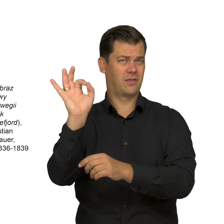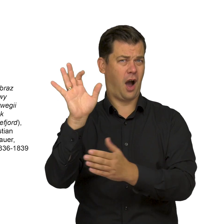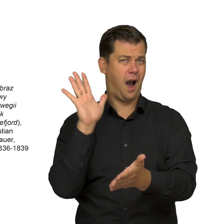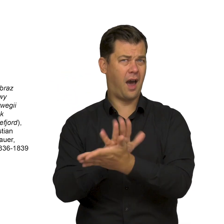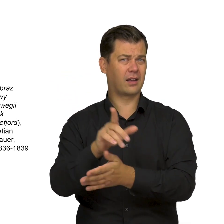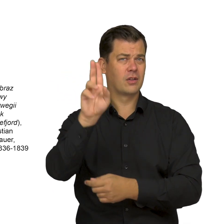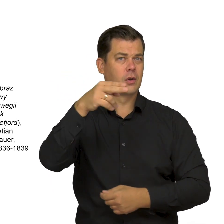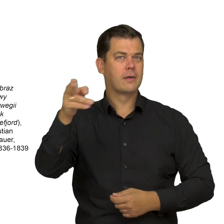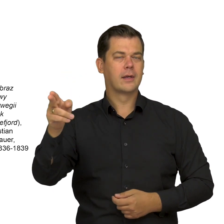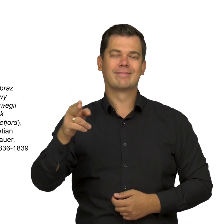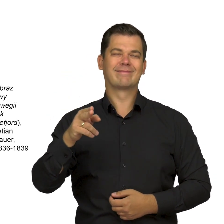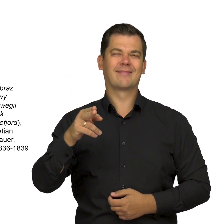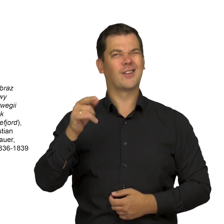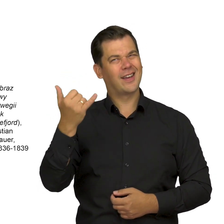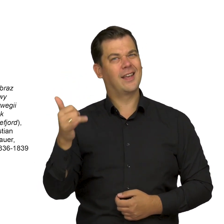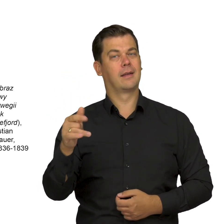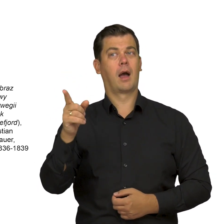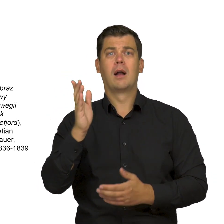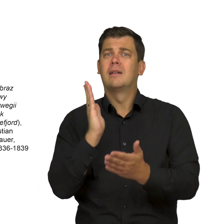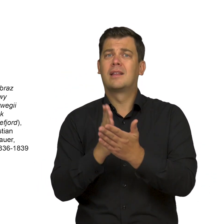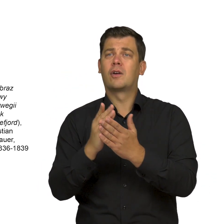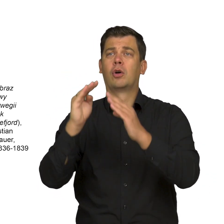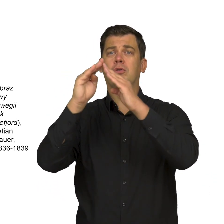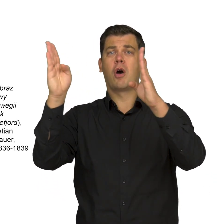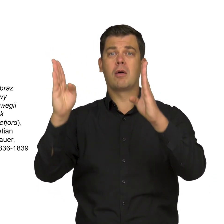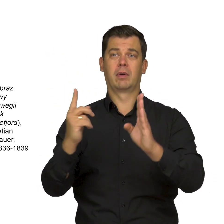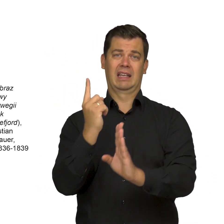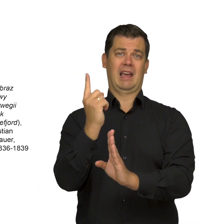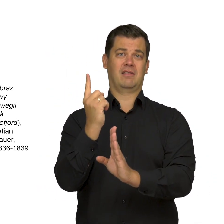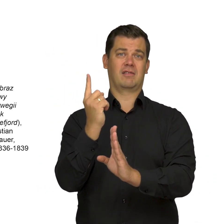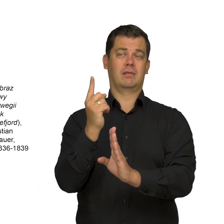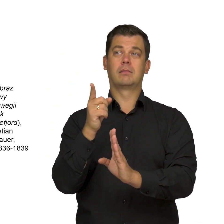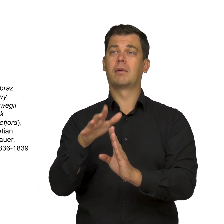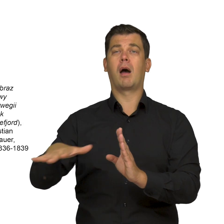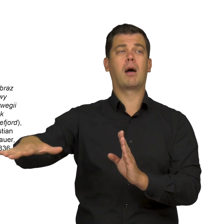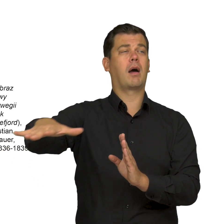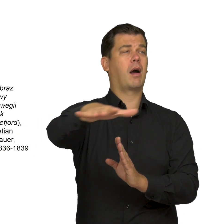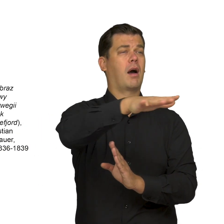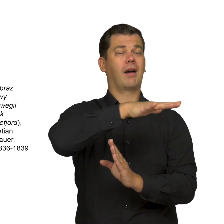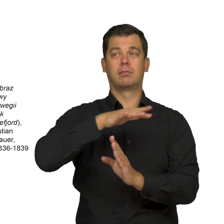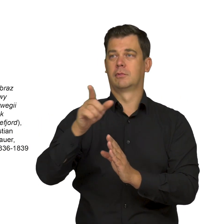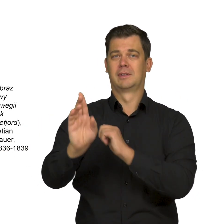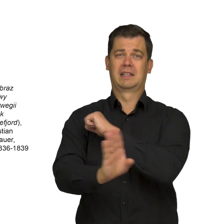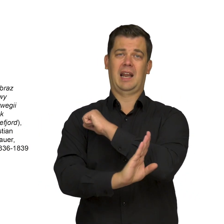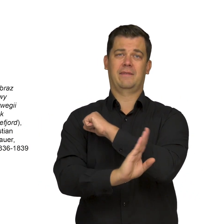this belief that all buildings in the Far North were made of timber added